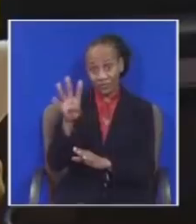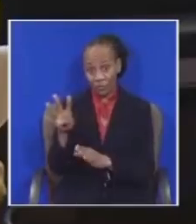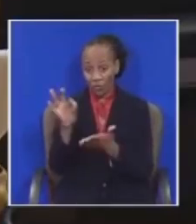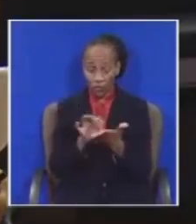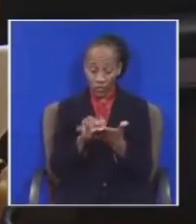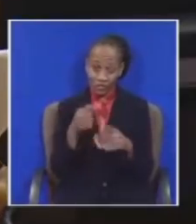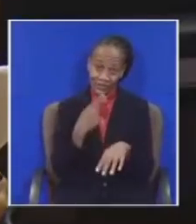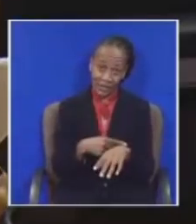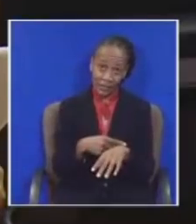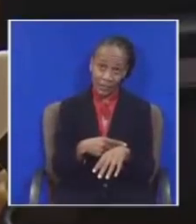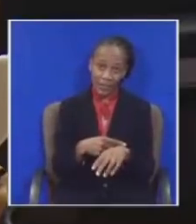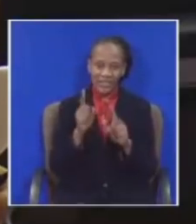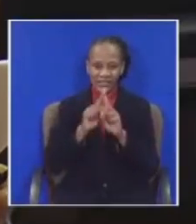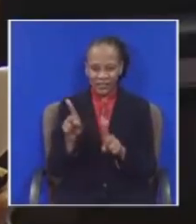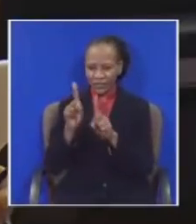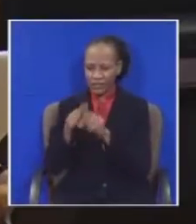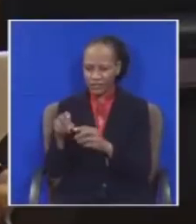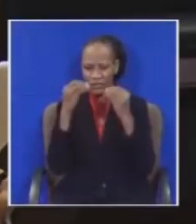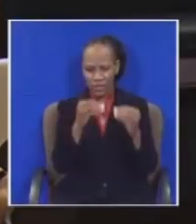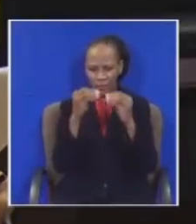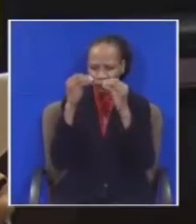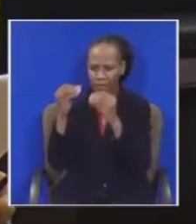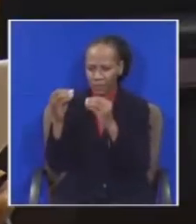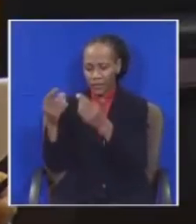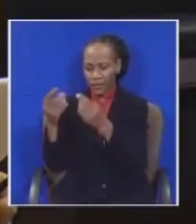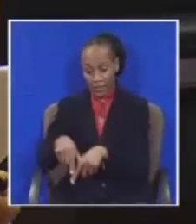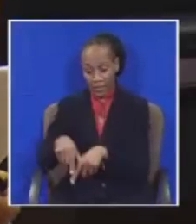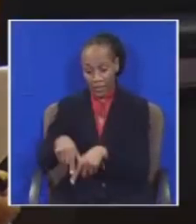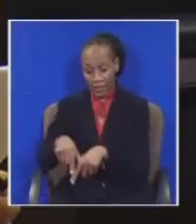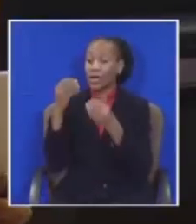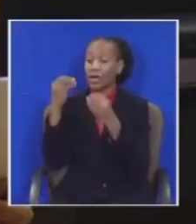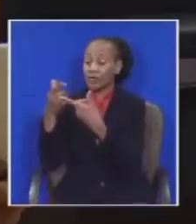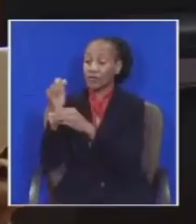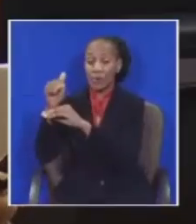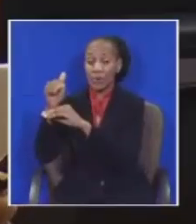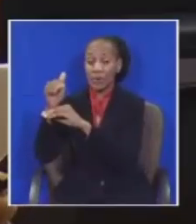Many companies in South Africa and from abroad were given contracts for 30 and 40 years